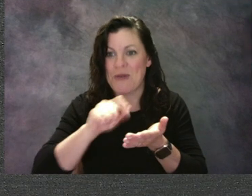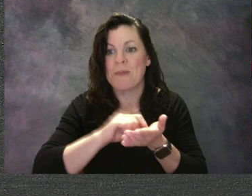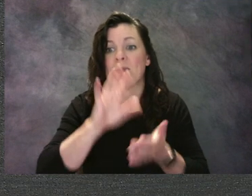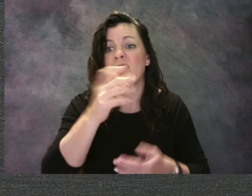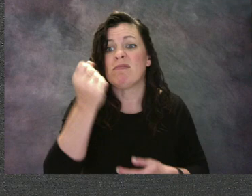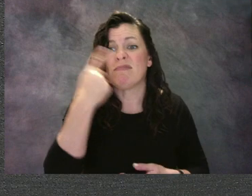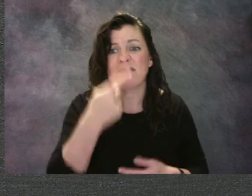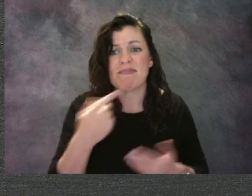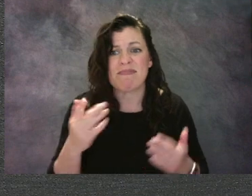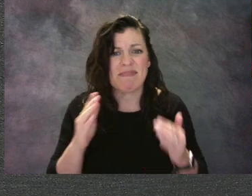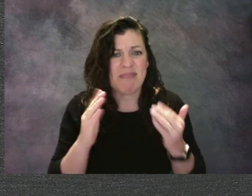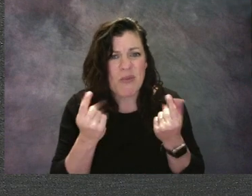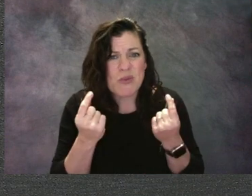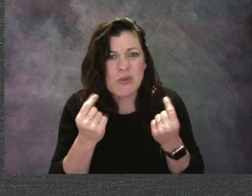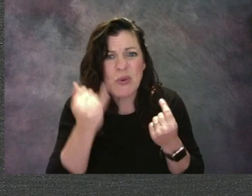Are you ready to read the story with me?